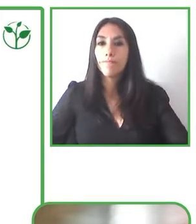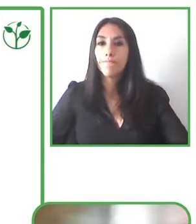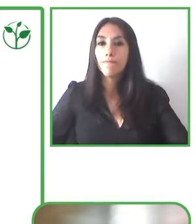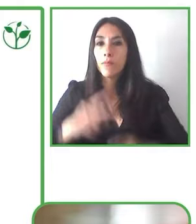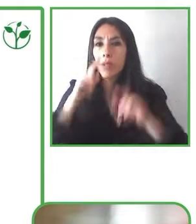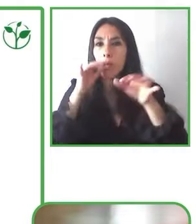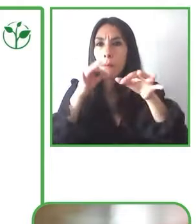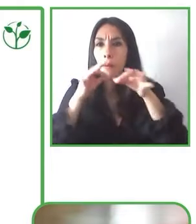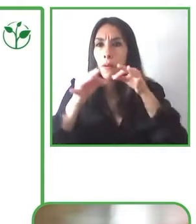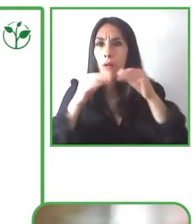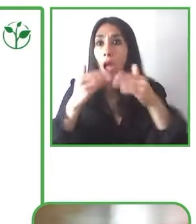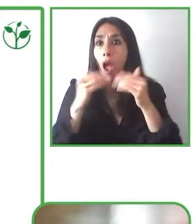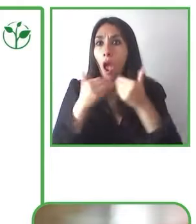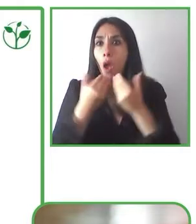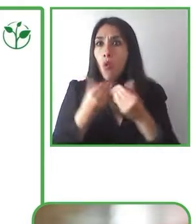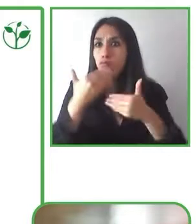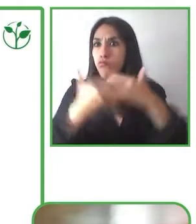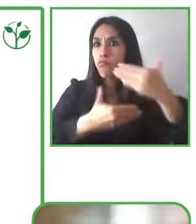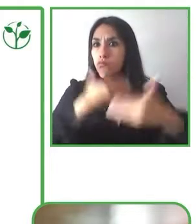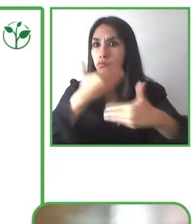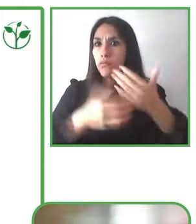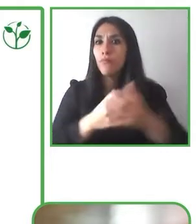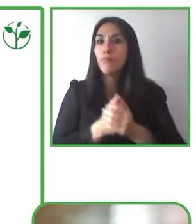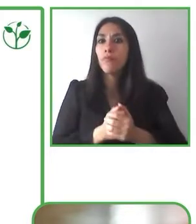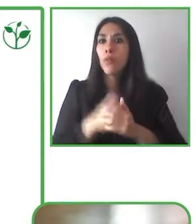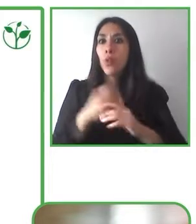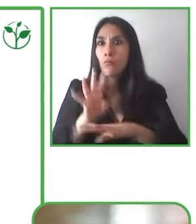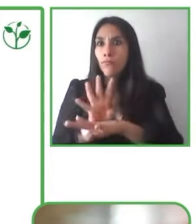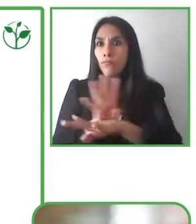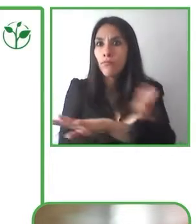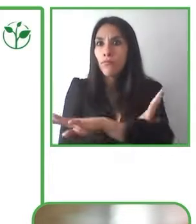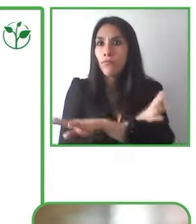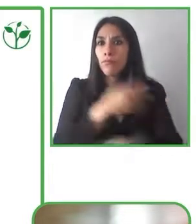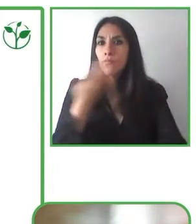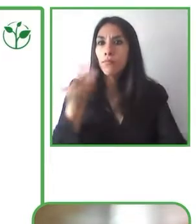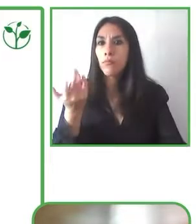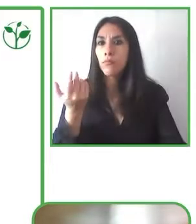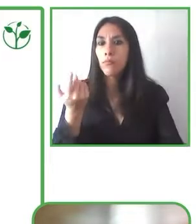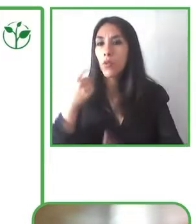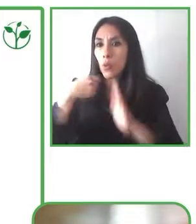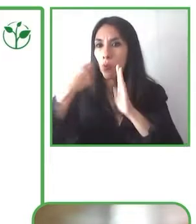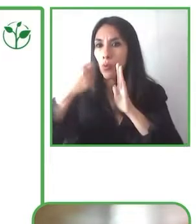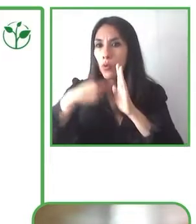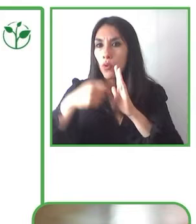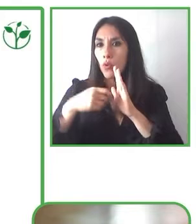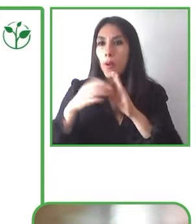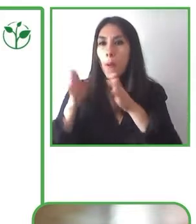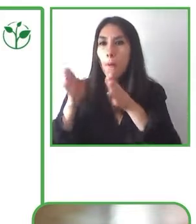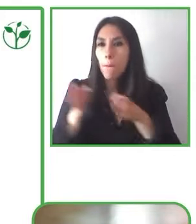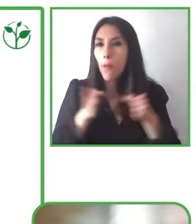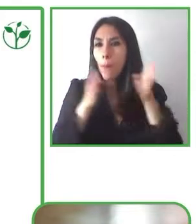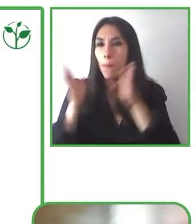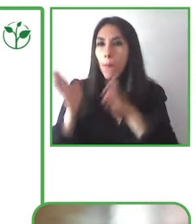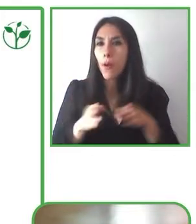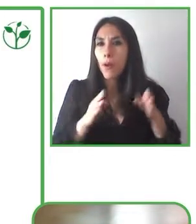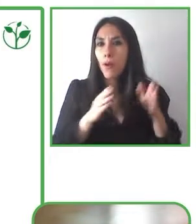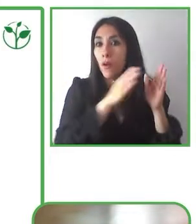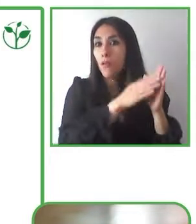We have a cinema cycle that has six to eight films where people